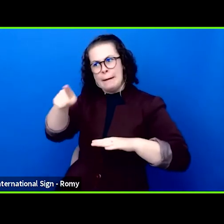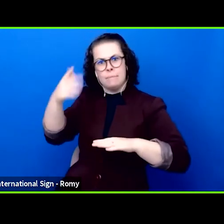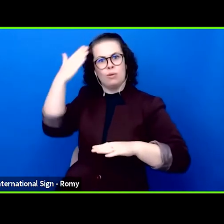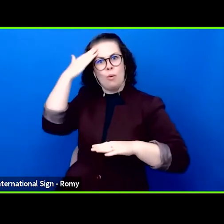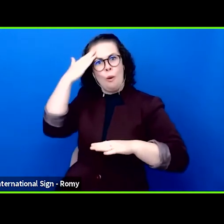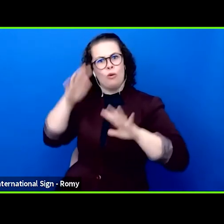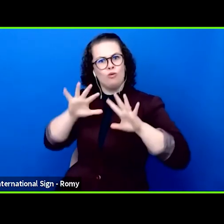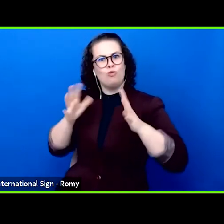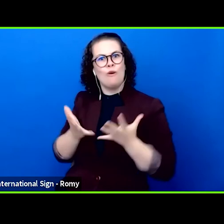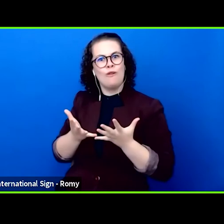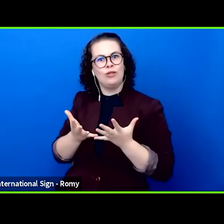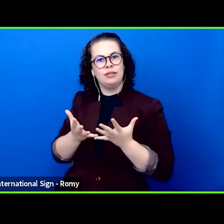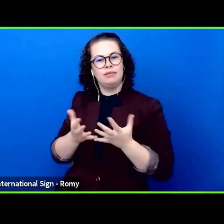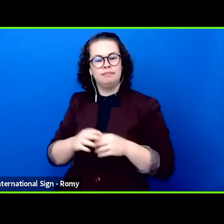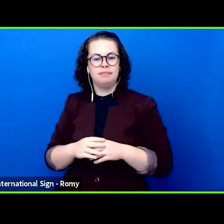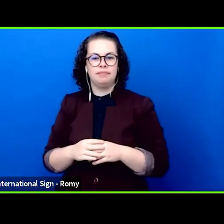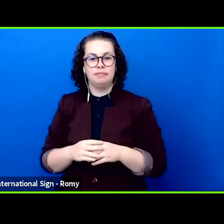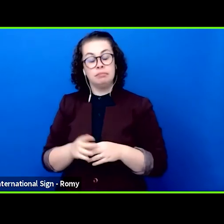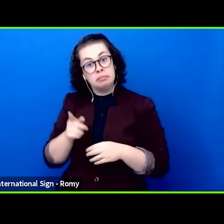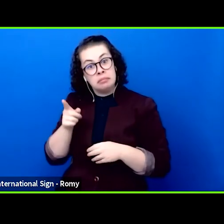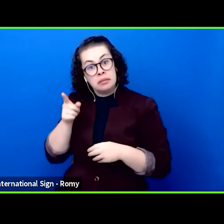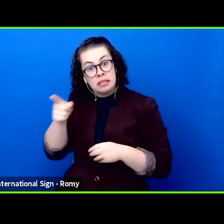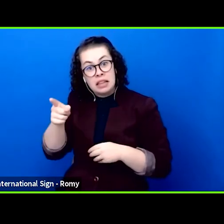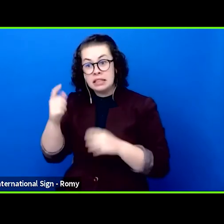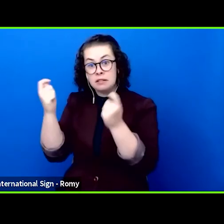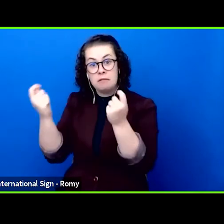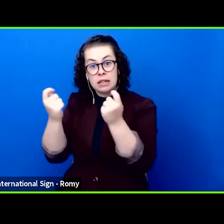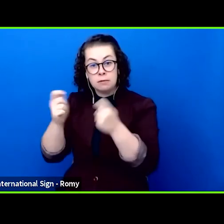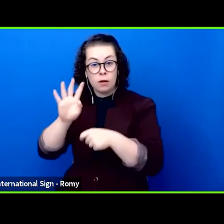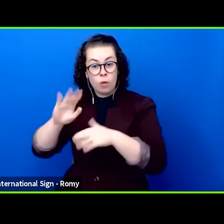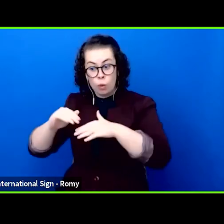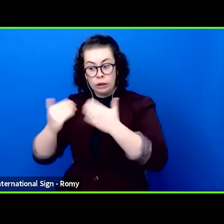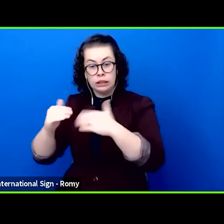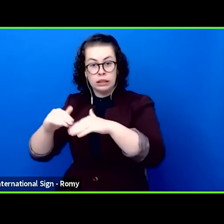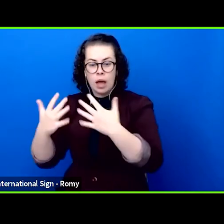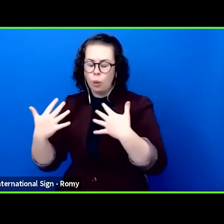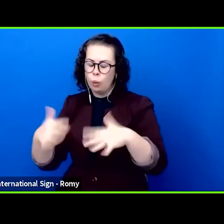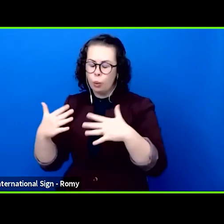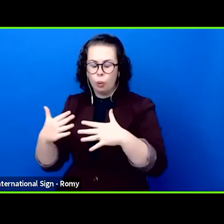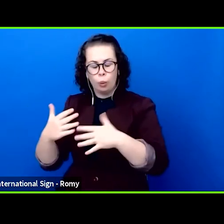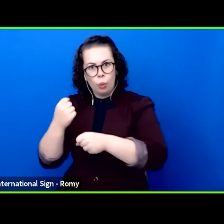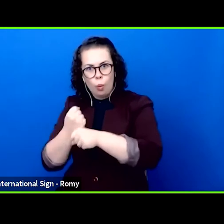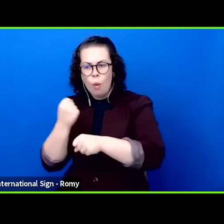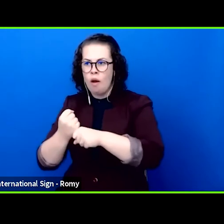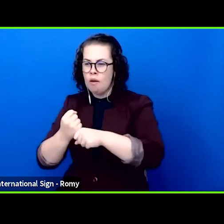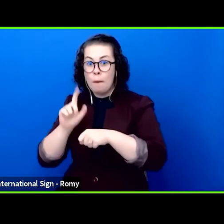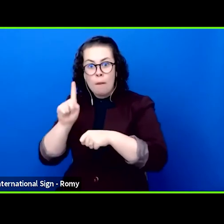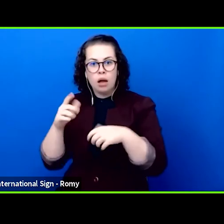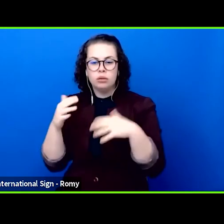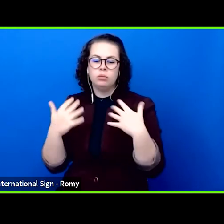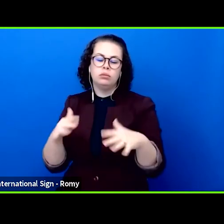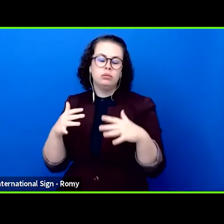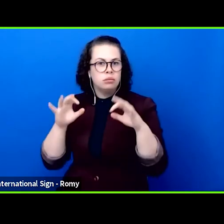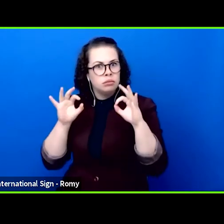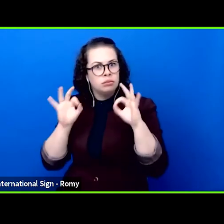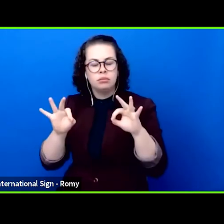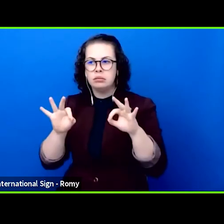discoveries within four intensive days, one can experience the diversity and variety of approaches